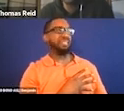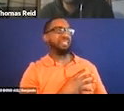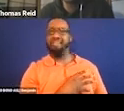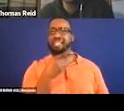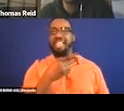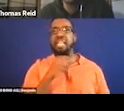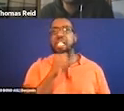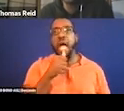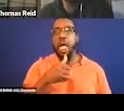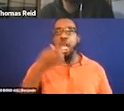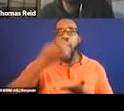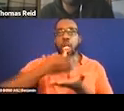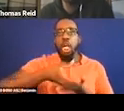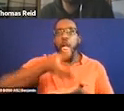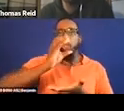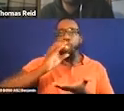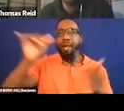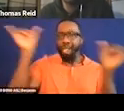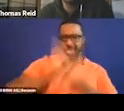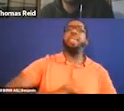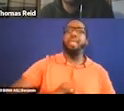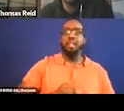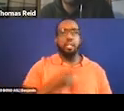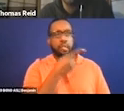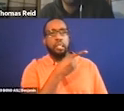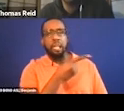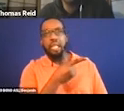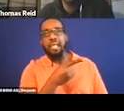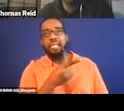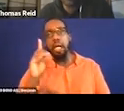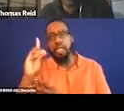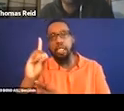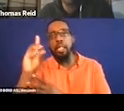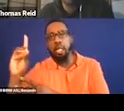It took me out of Wakanda and dropped me into Wakanda.